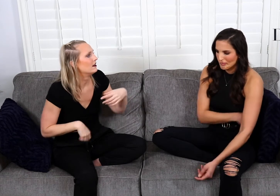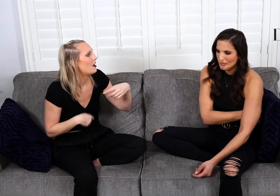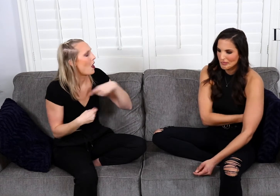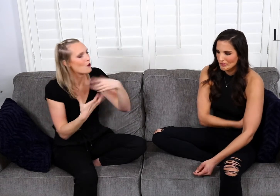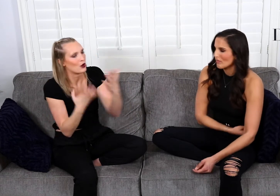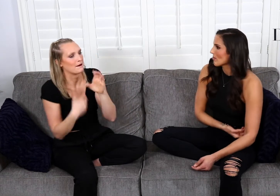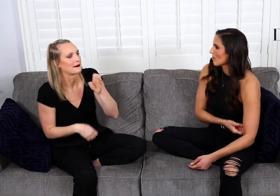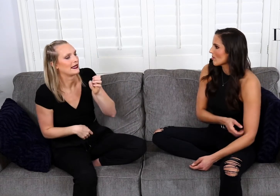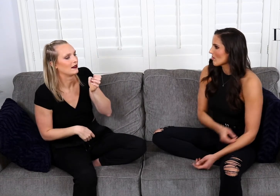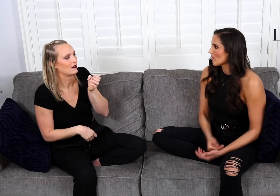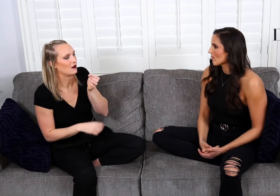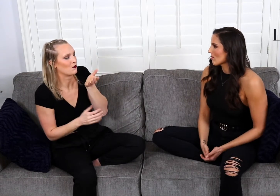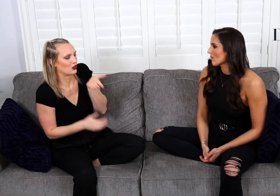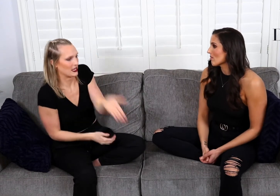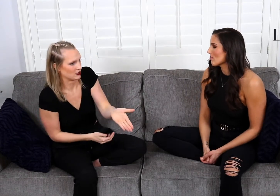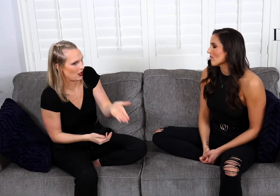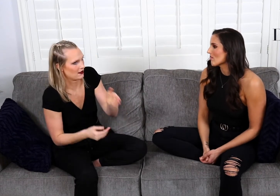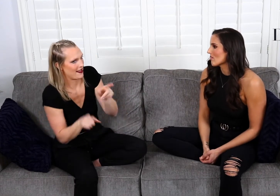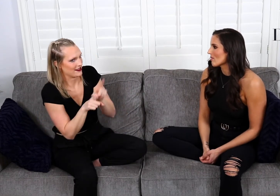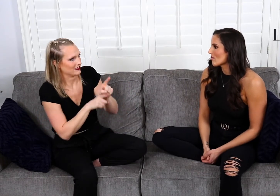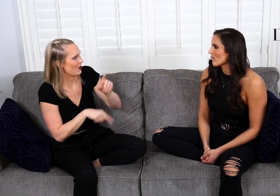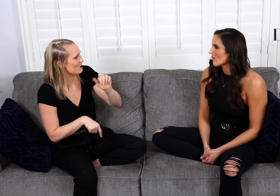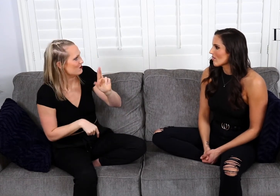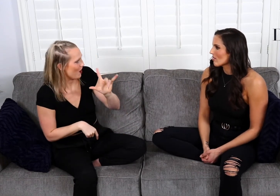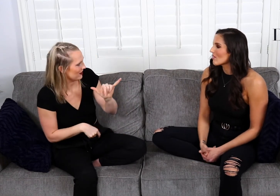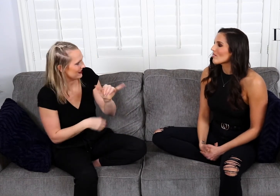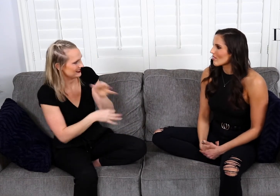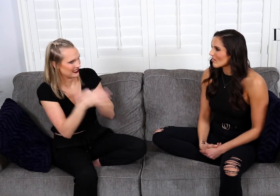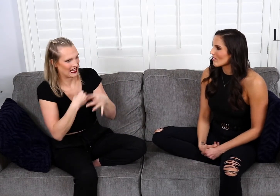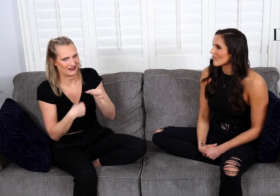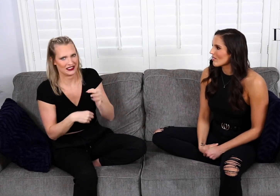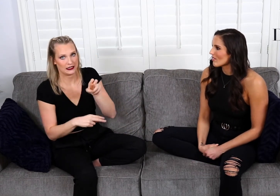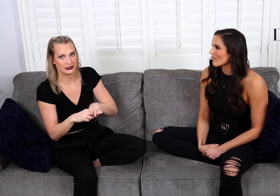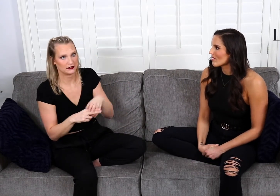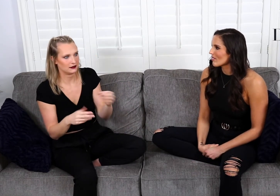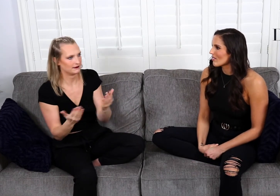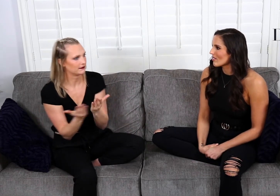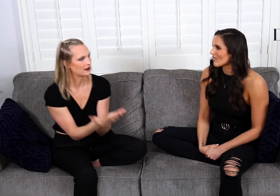I want to be present as Carly. Instead of sitting there,